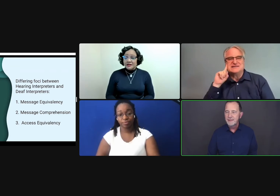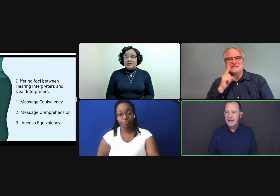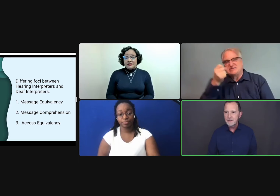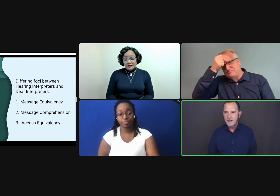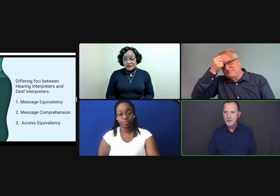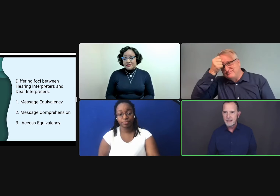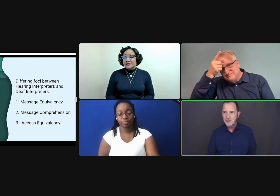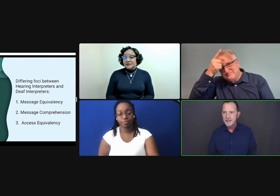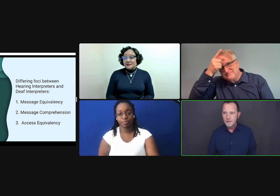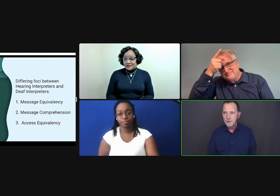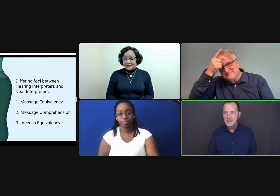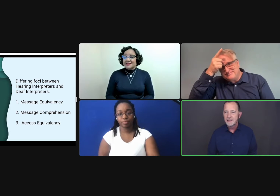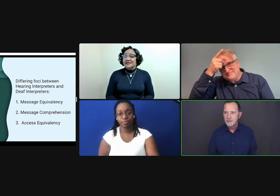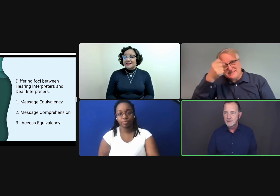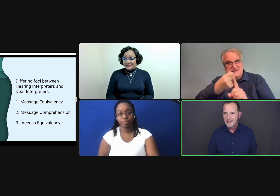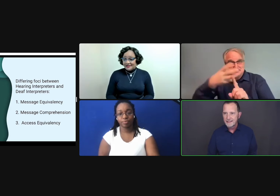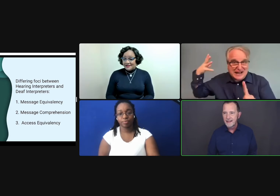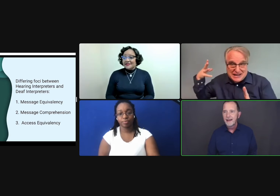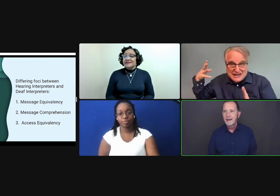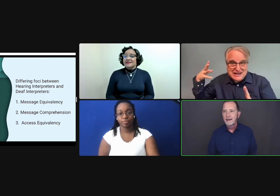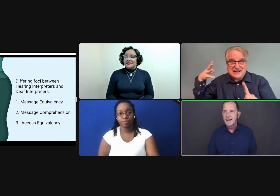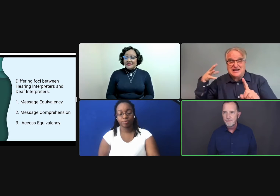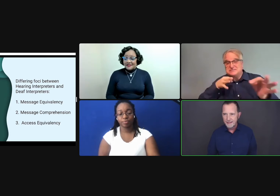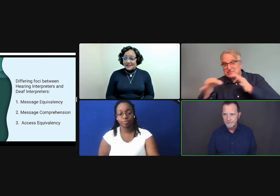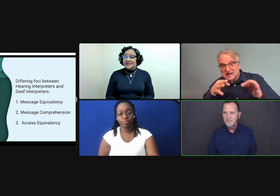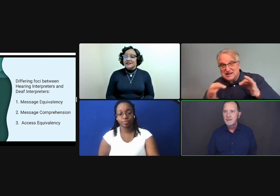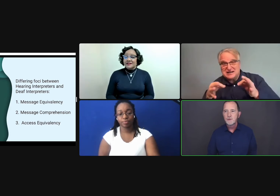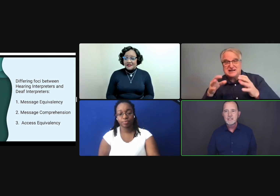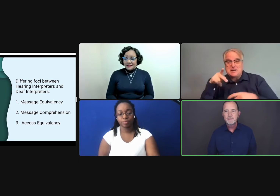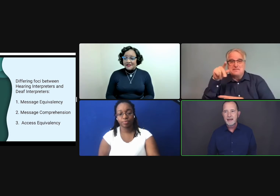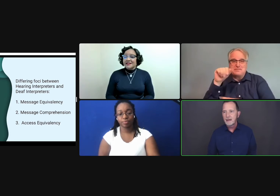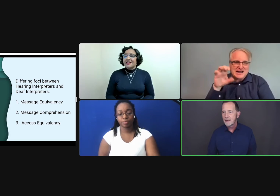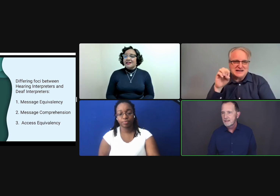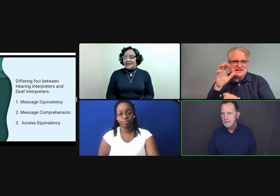They are there to make sure the deaf person understands everything, to expand on concepts